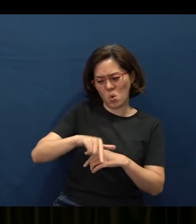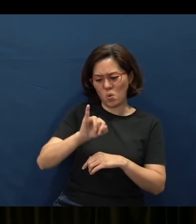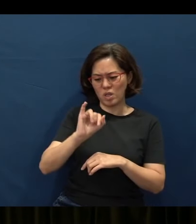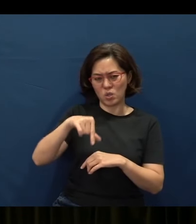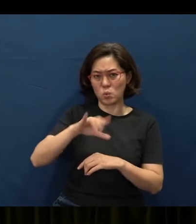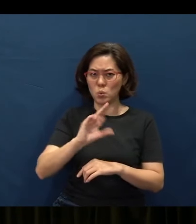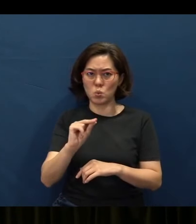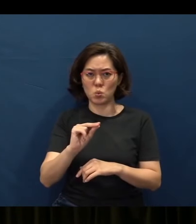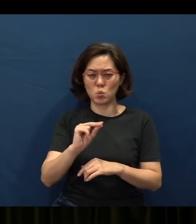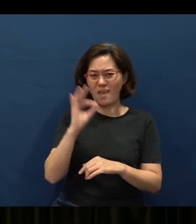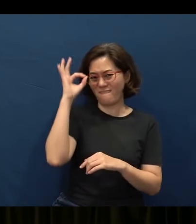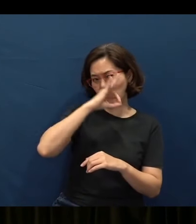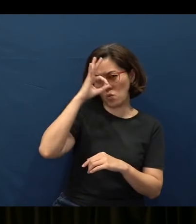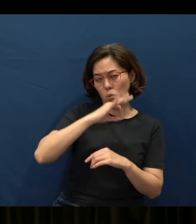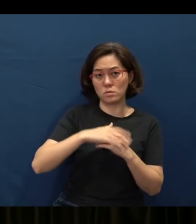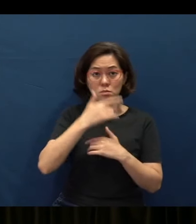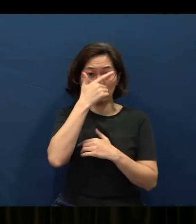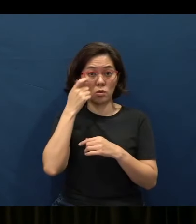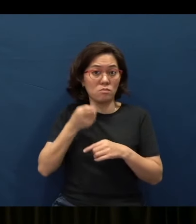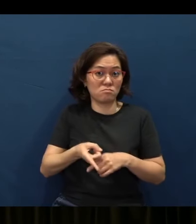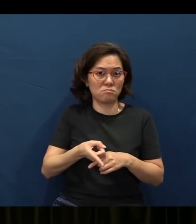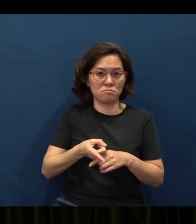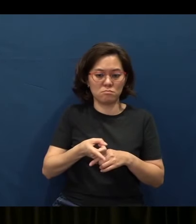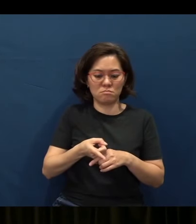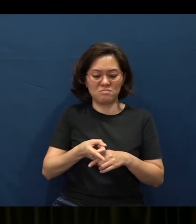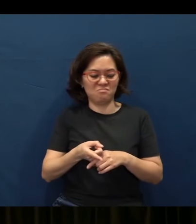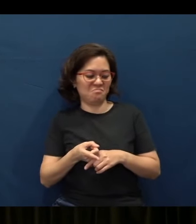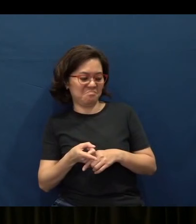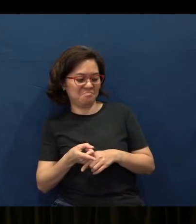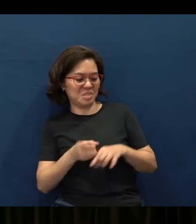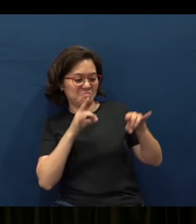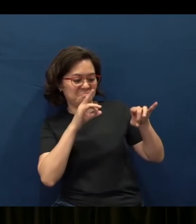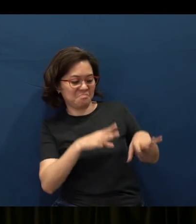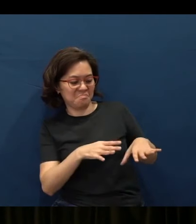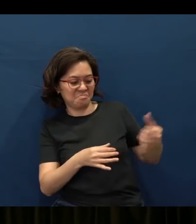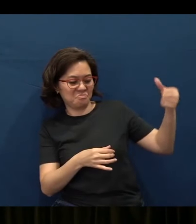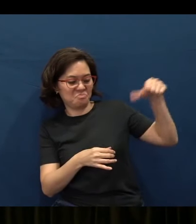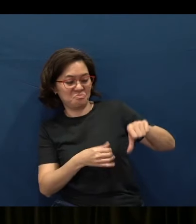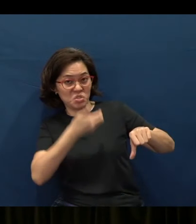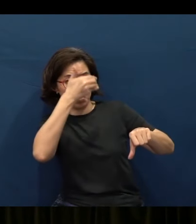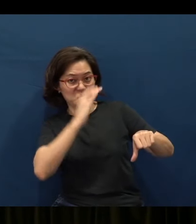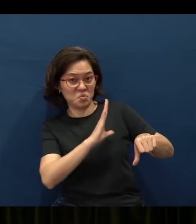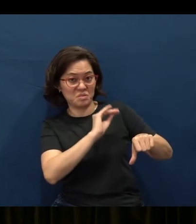They are foolish because they have disdained, they have rejected God and His gifts,